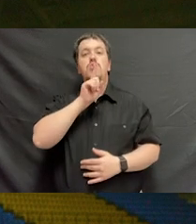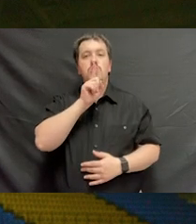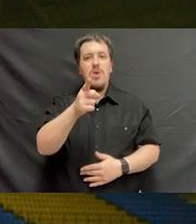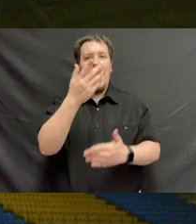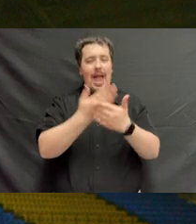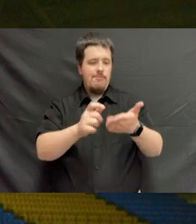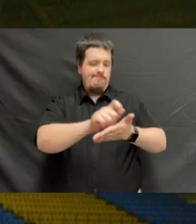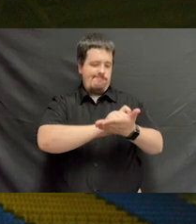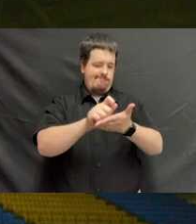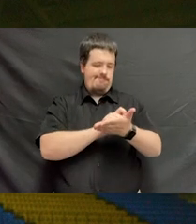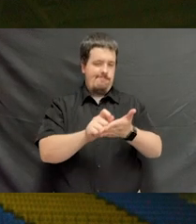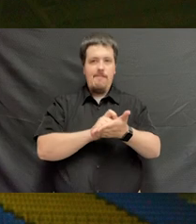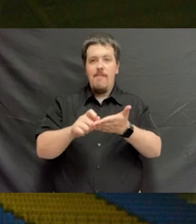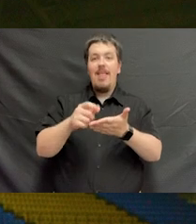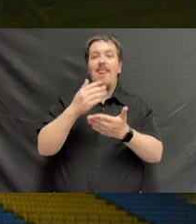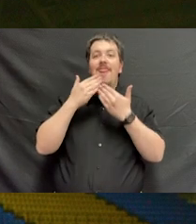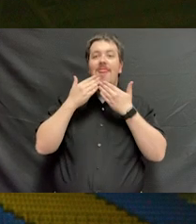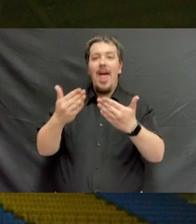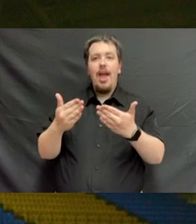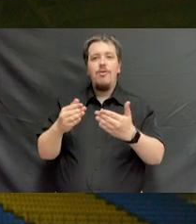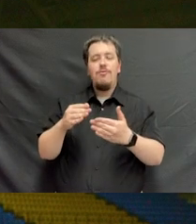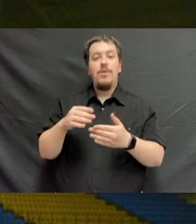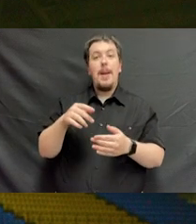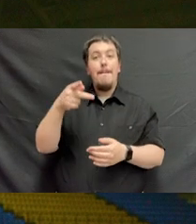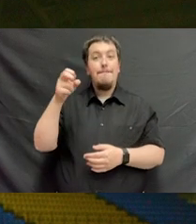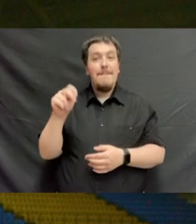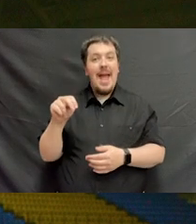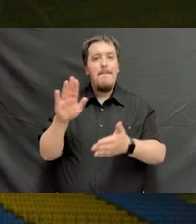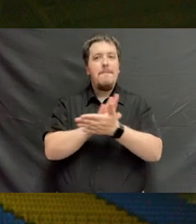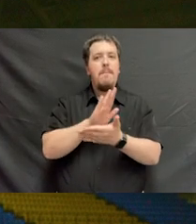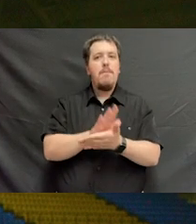an honest to goodness thank you note. Take out a pen and a piece of paper